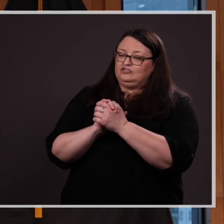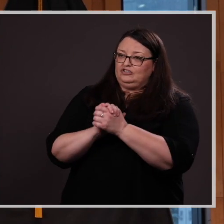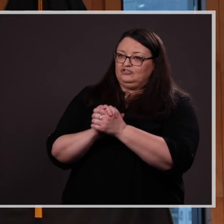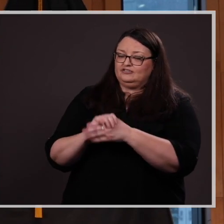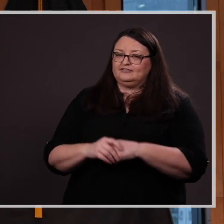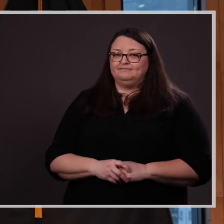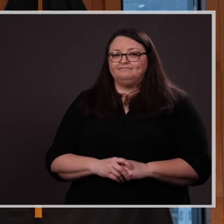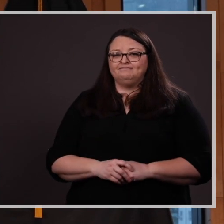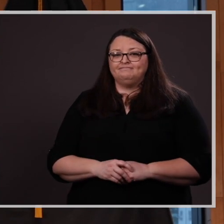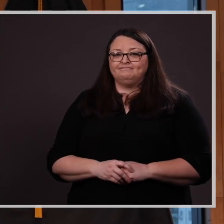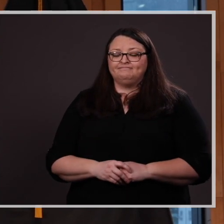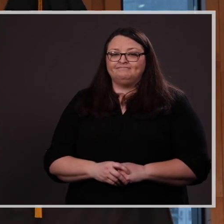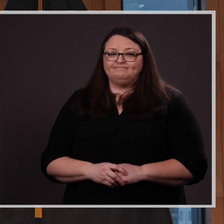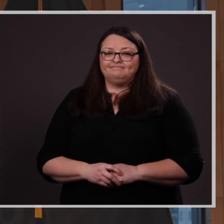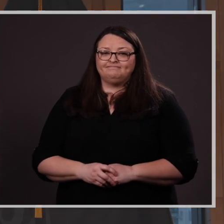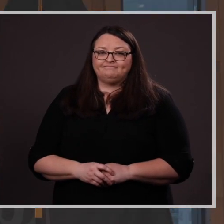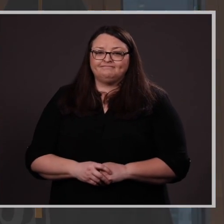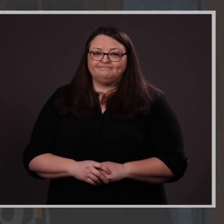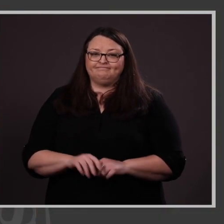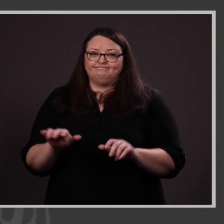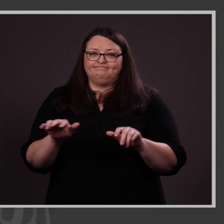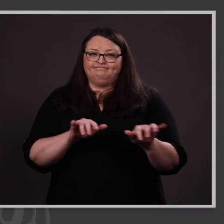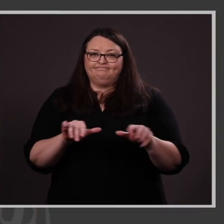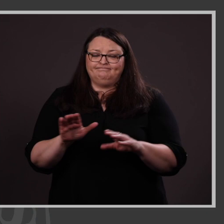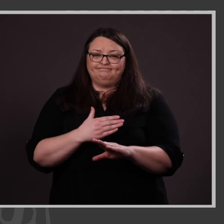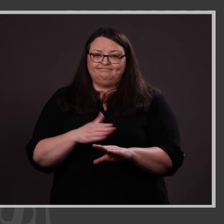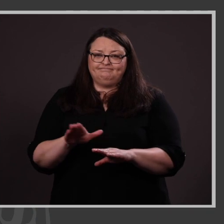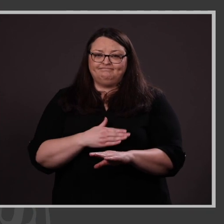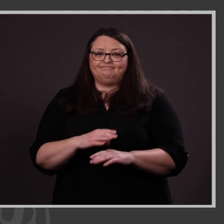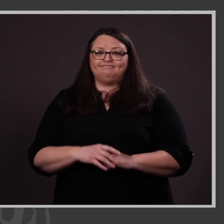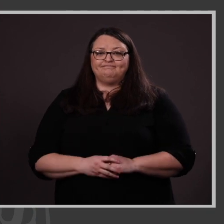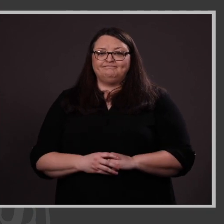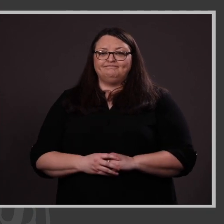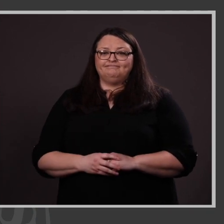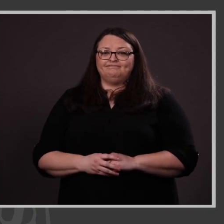Congratulations Rachel!